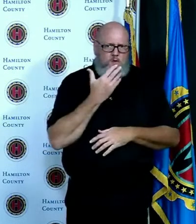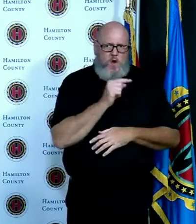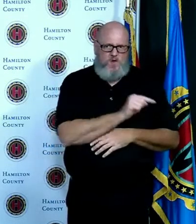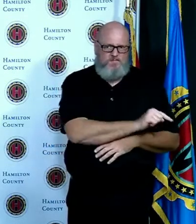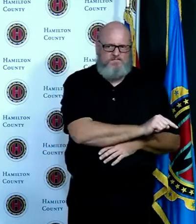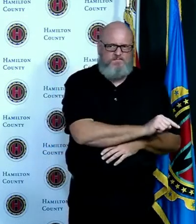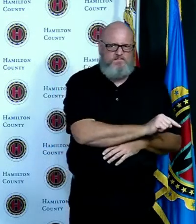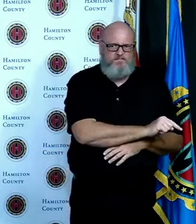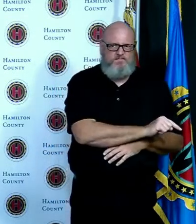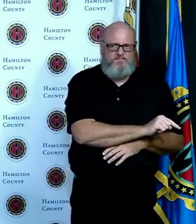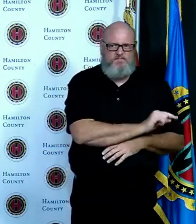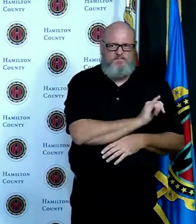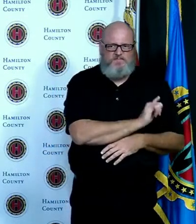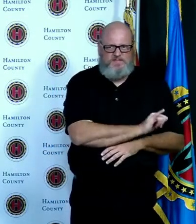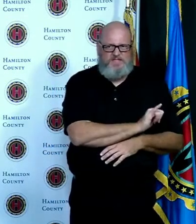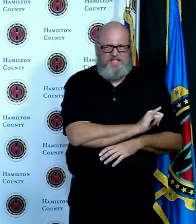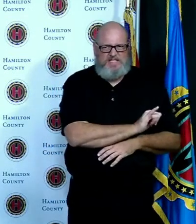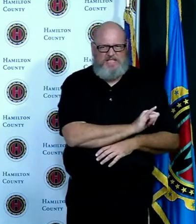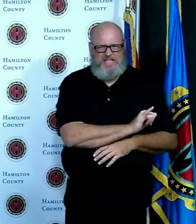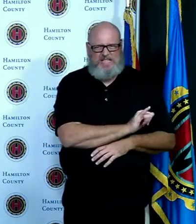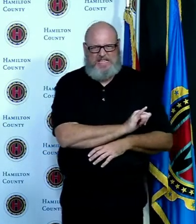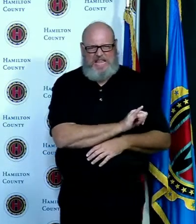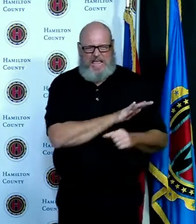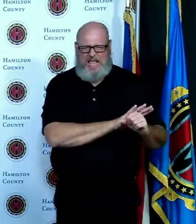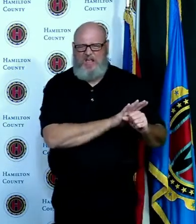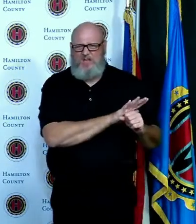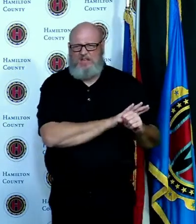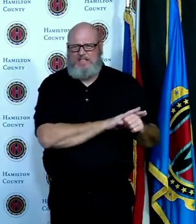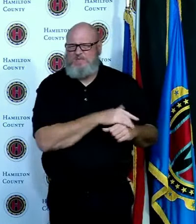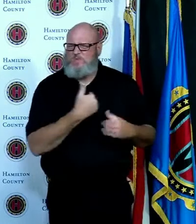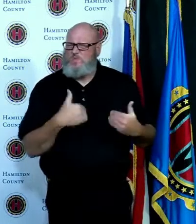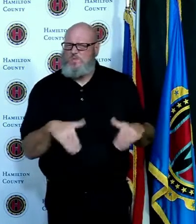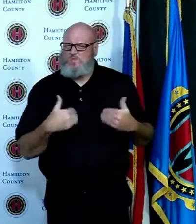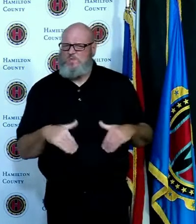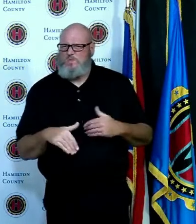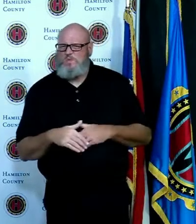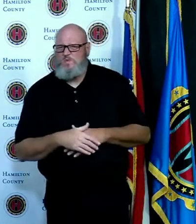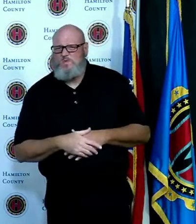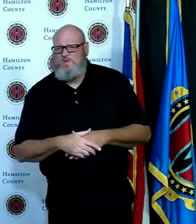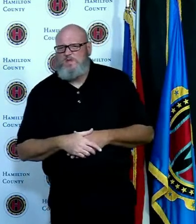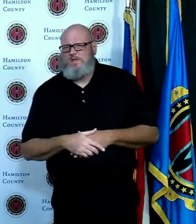and so we clearly need to do better out in these areas and make sure that they are keenly aware